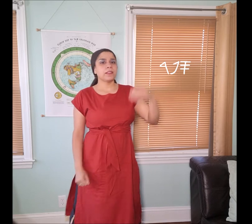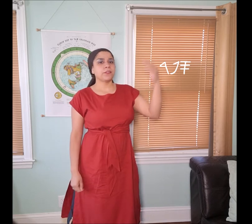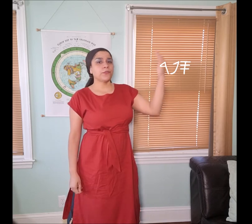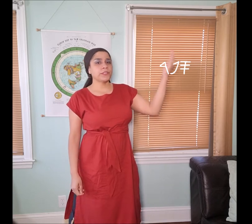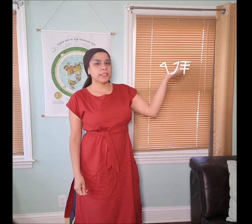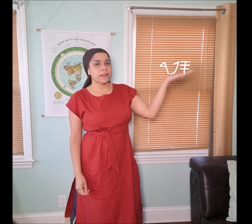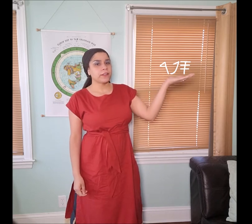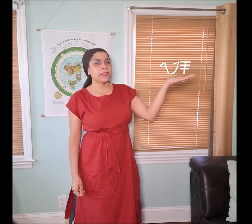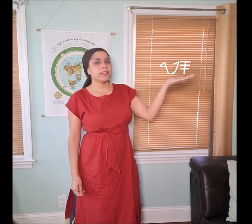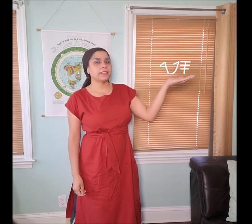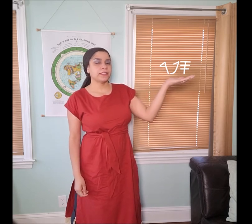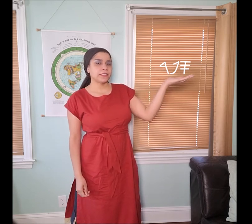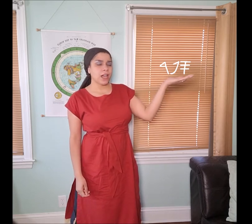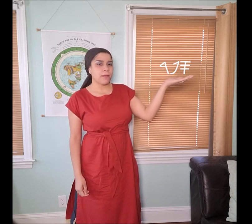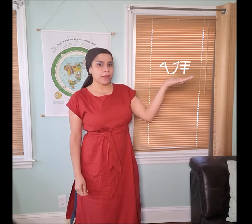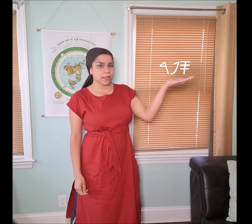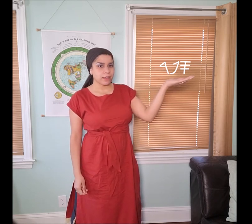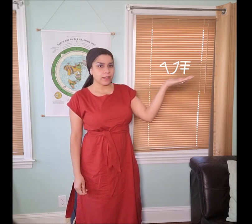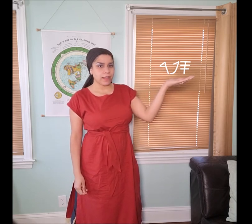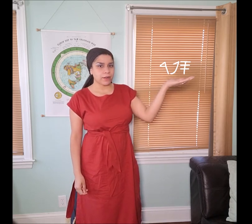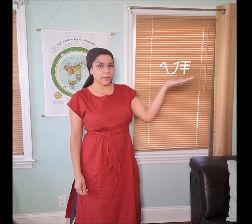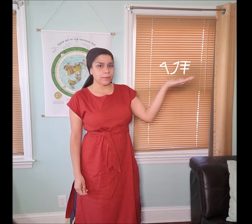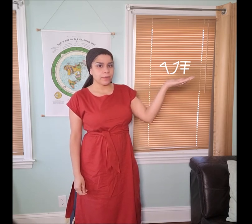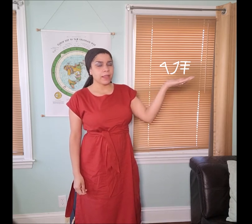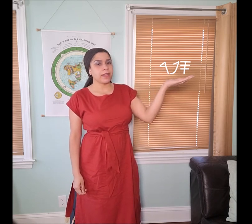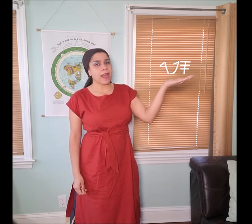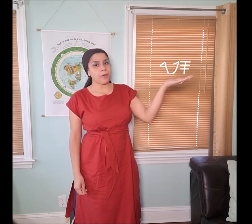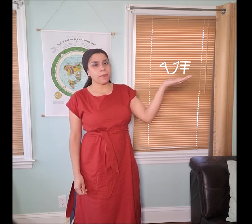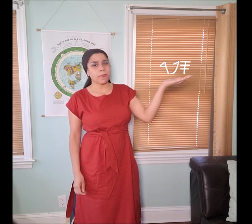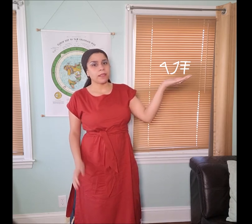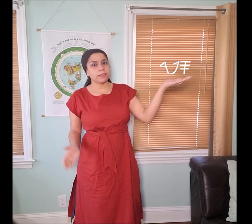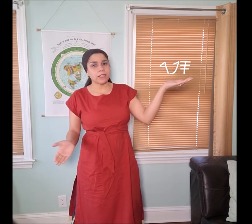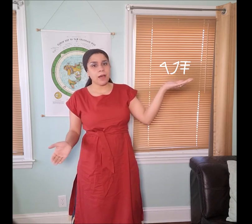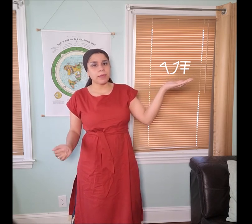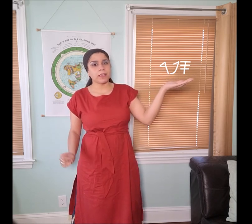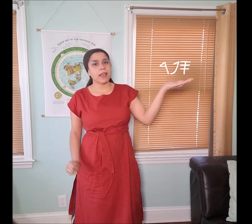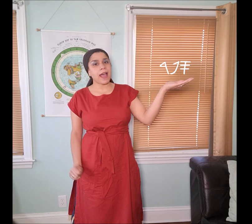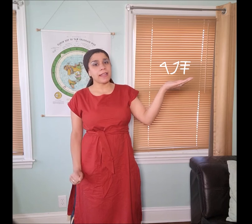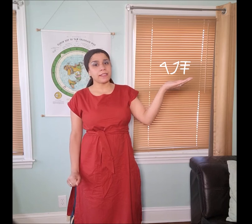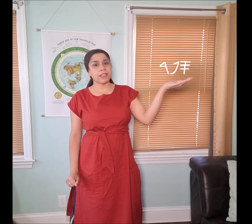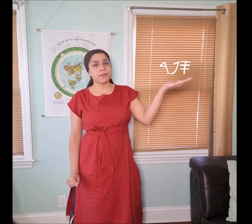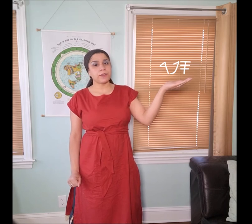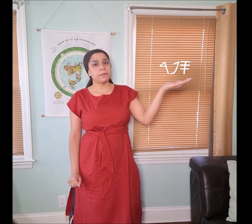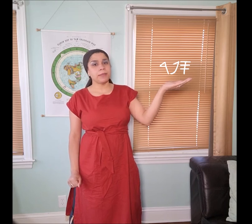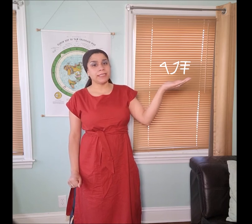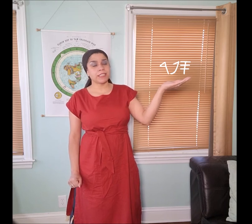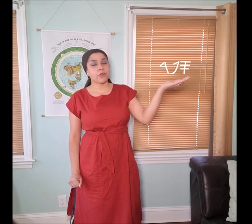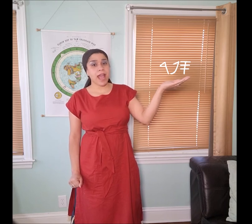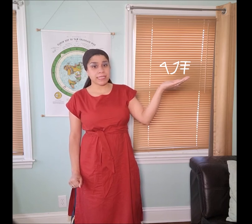The first letter is the “𐤎 samak” symbol. Now “samak”, I discovered means grasp.